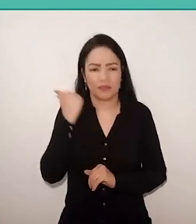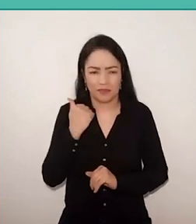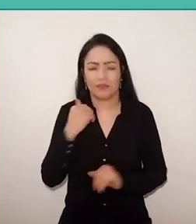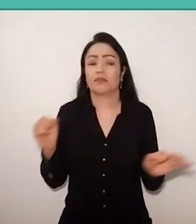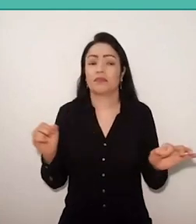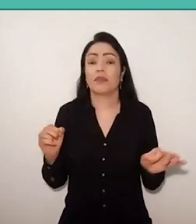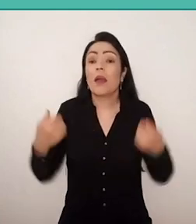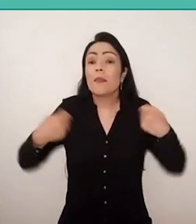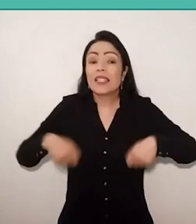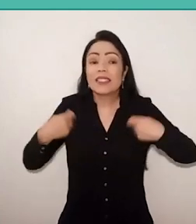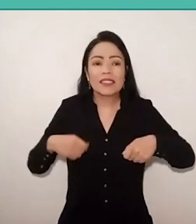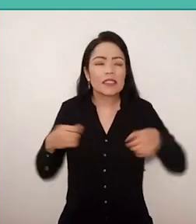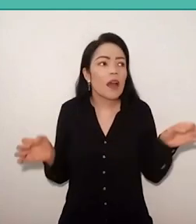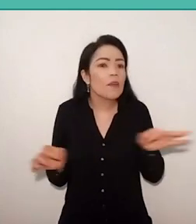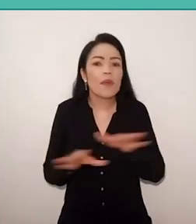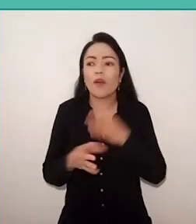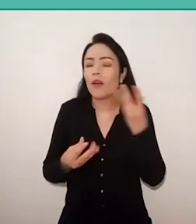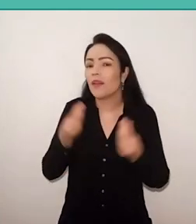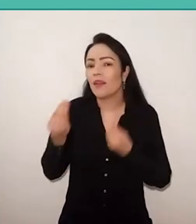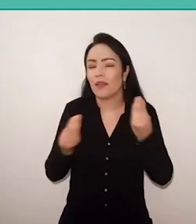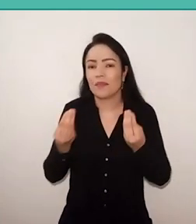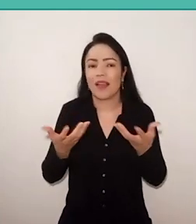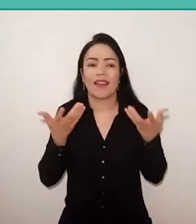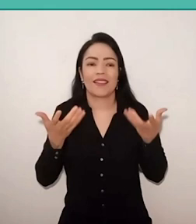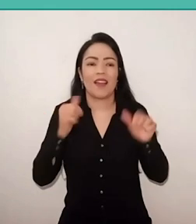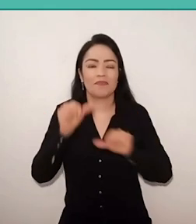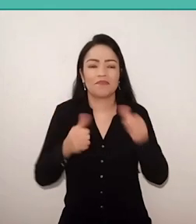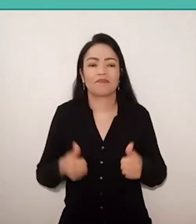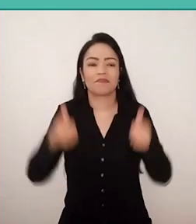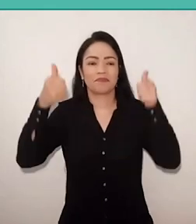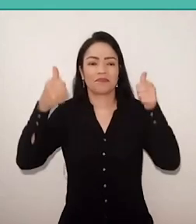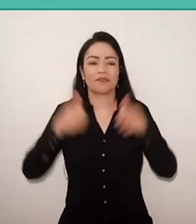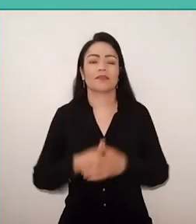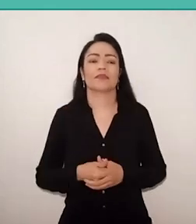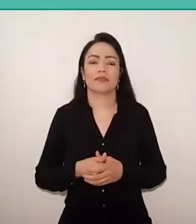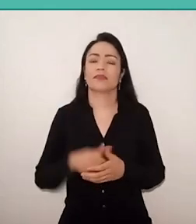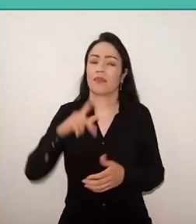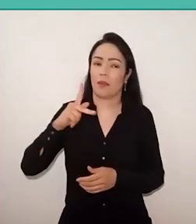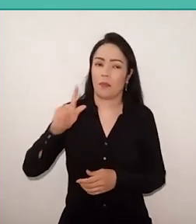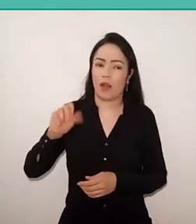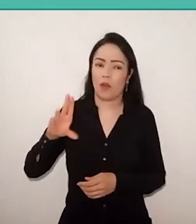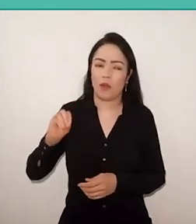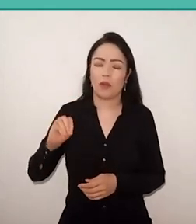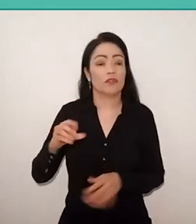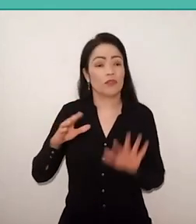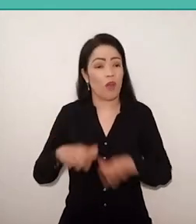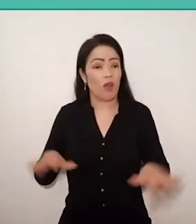if it ends and become better. By the way, Paulo Freire says that we are not, we are being,